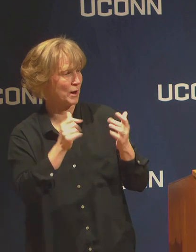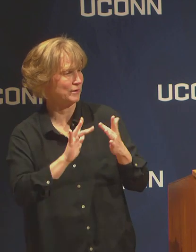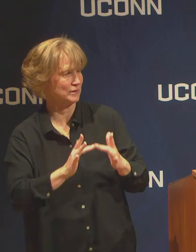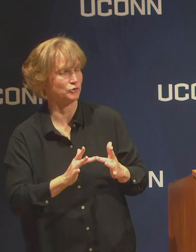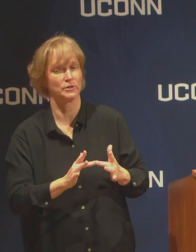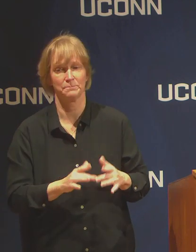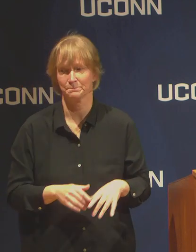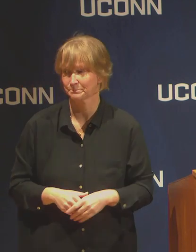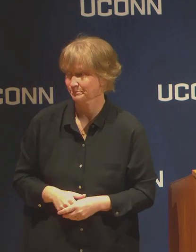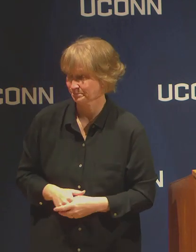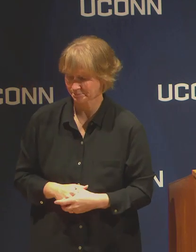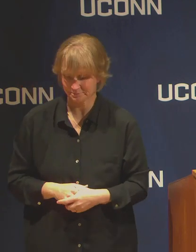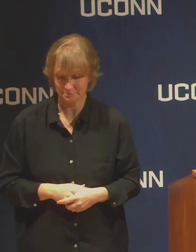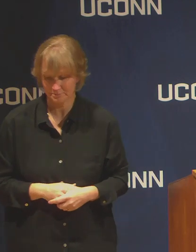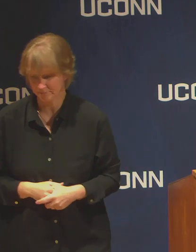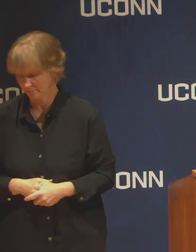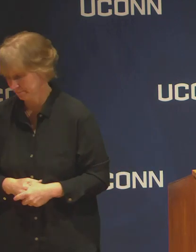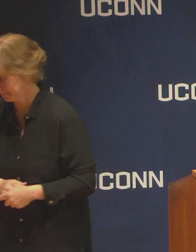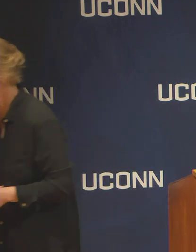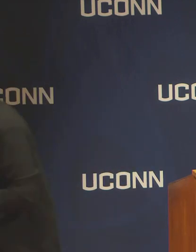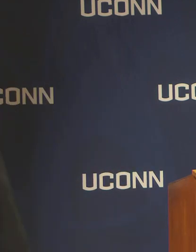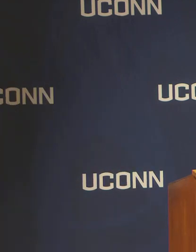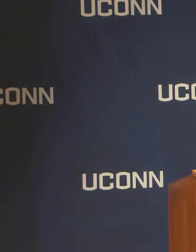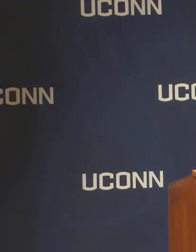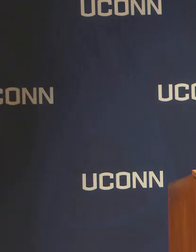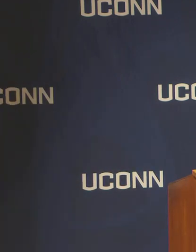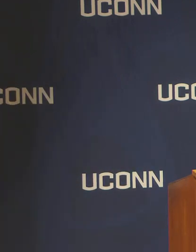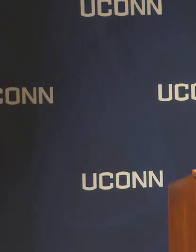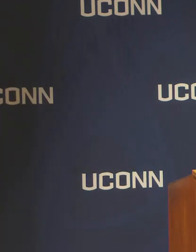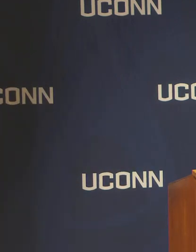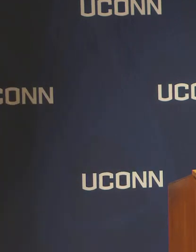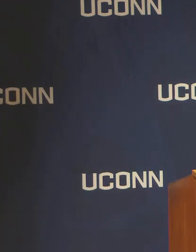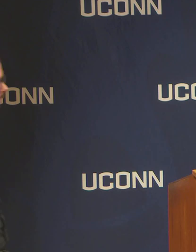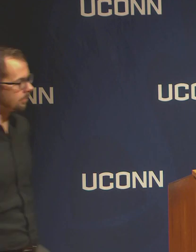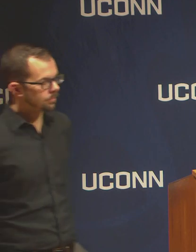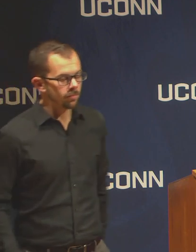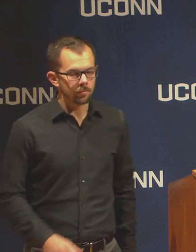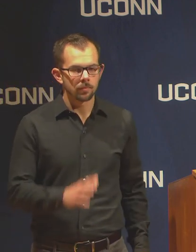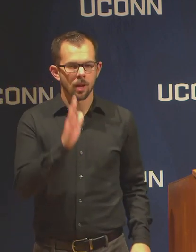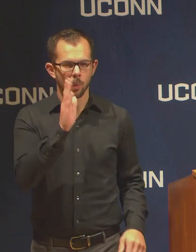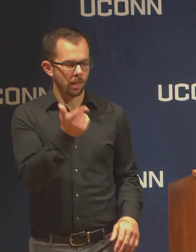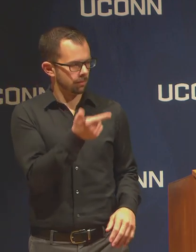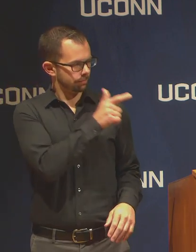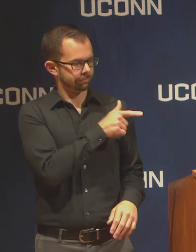There's been a lot of discussion about this, and you know, some of our peers